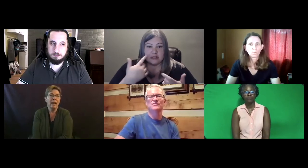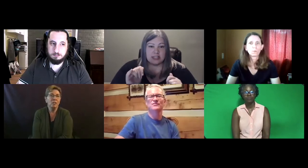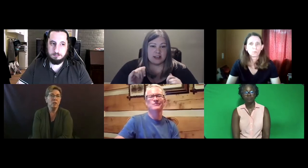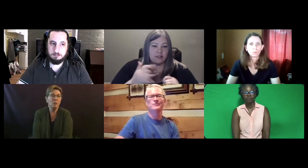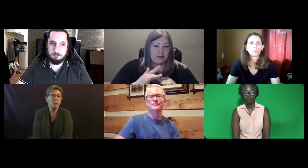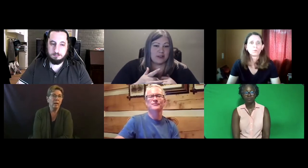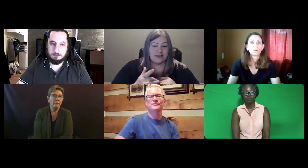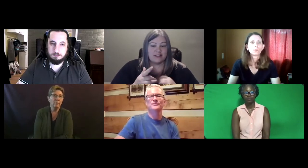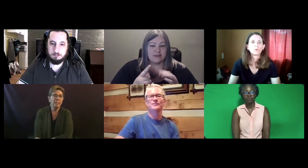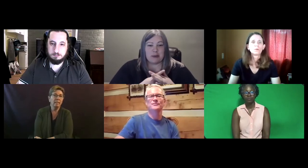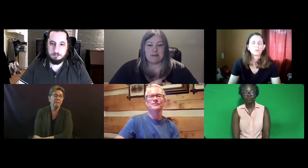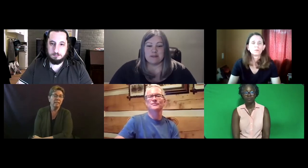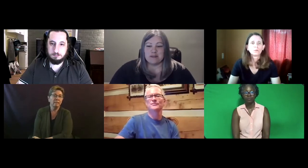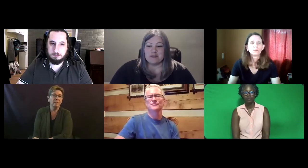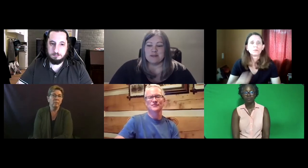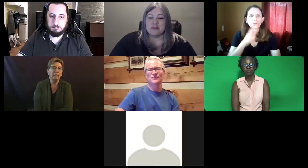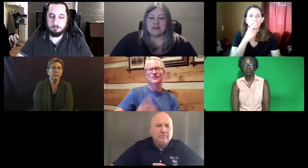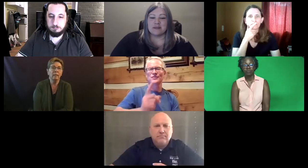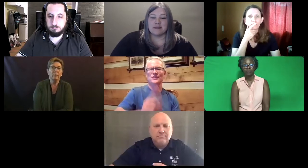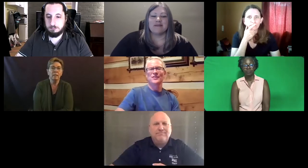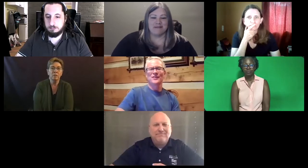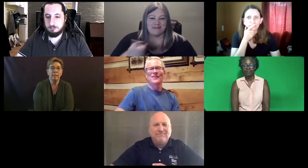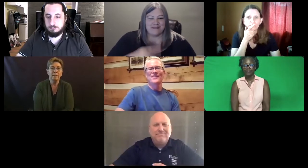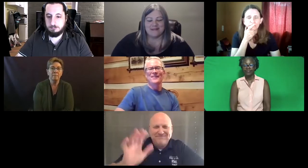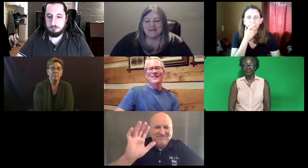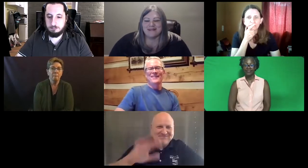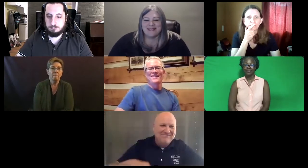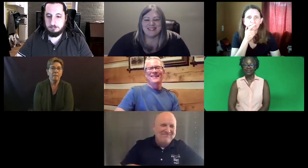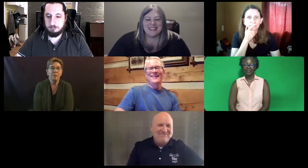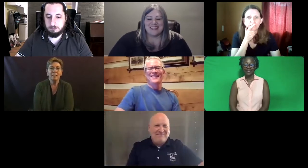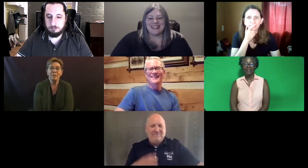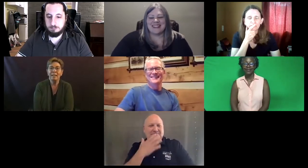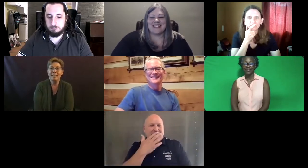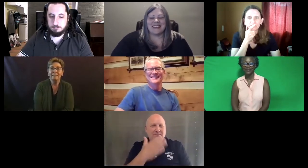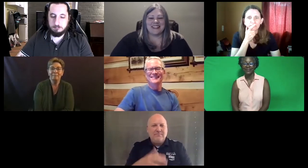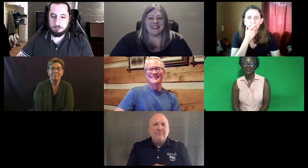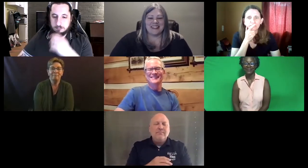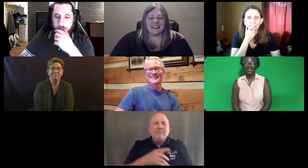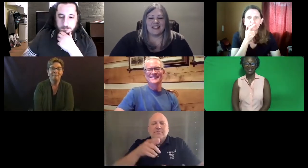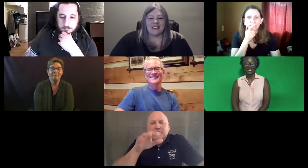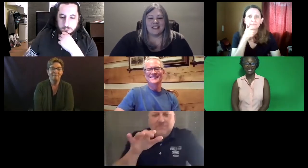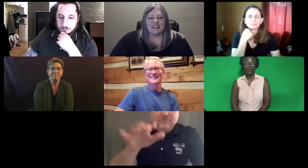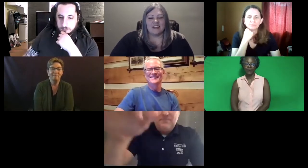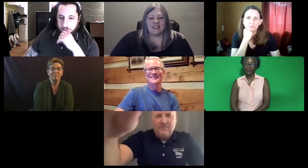So I'm going to see if he's still available to come on screen. Trenton, go ahead.